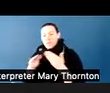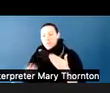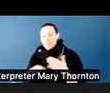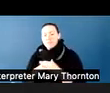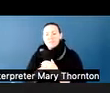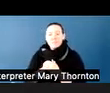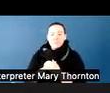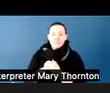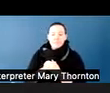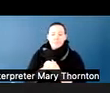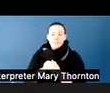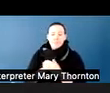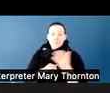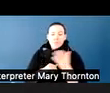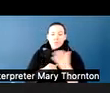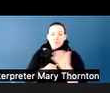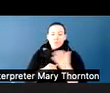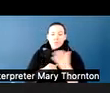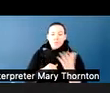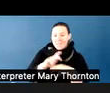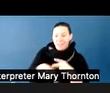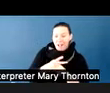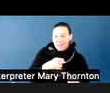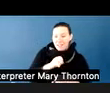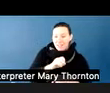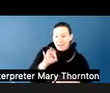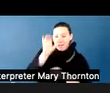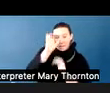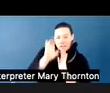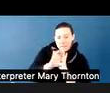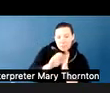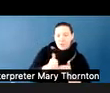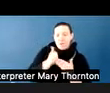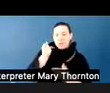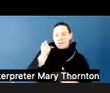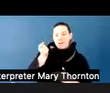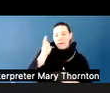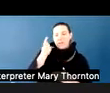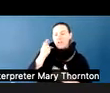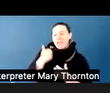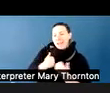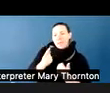has areas of strengths and of challenge, or areas where they need additional support.